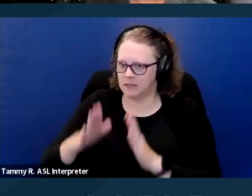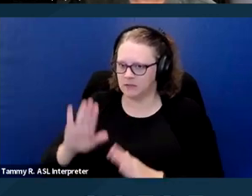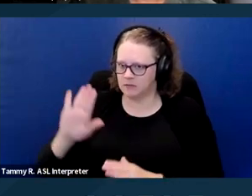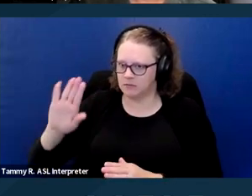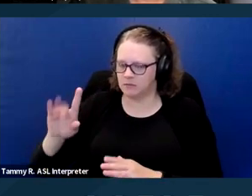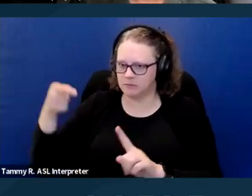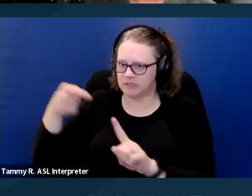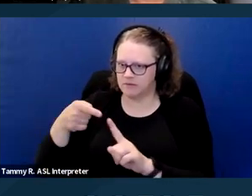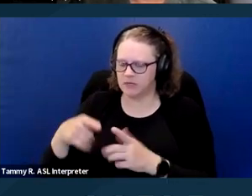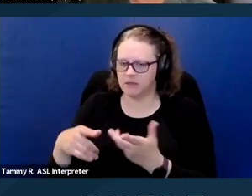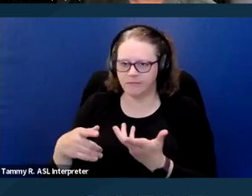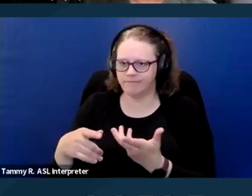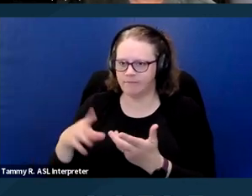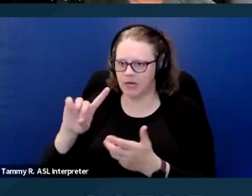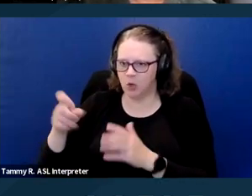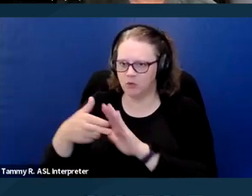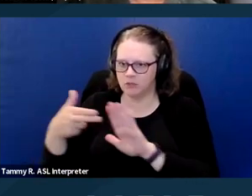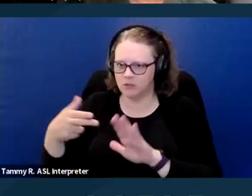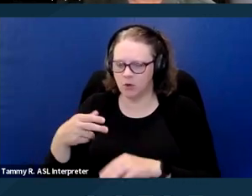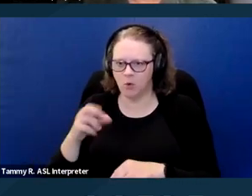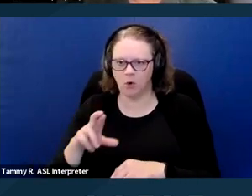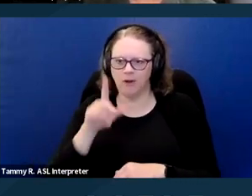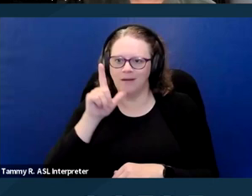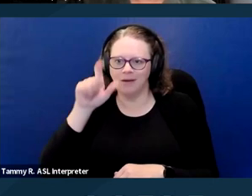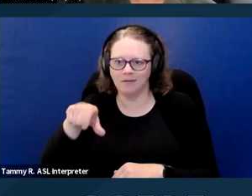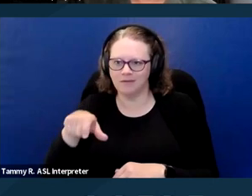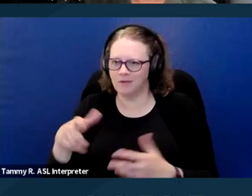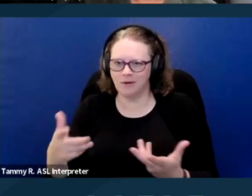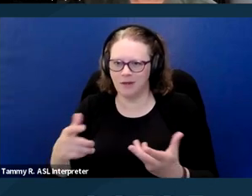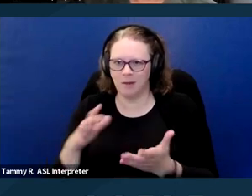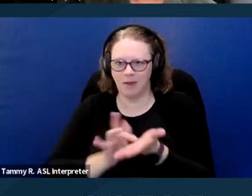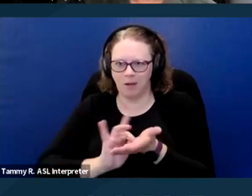or for unnecessary medical records, I've received complaints about that.